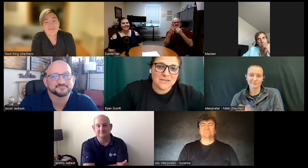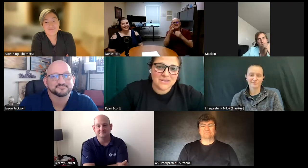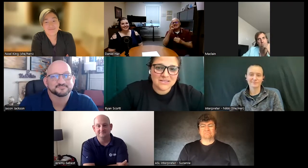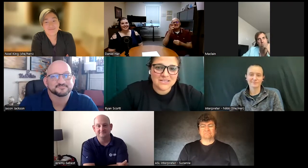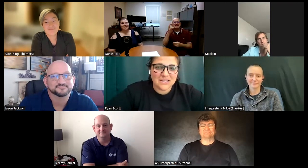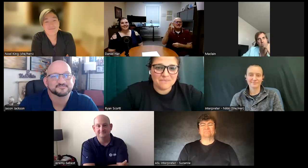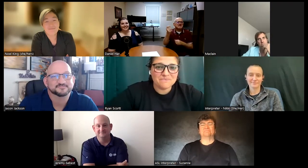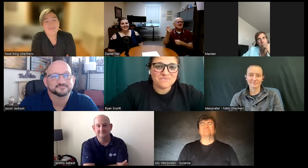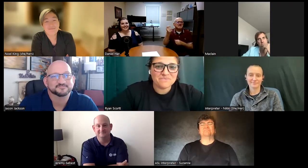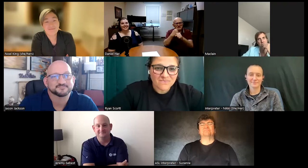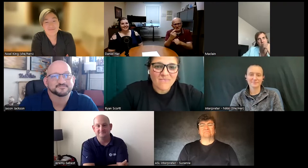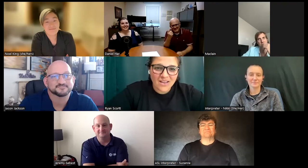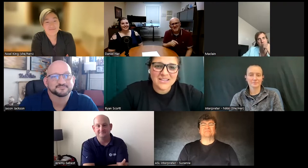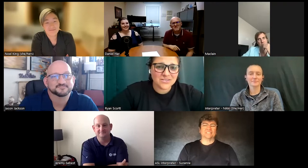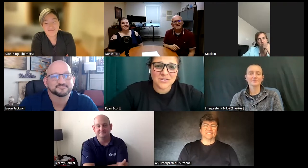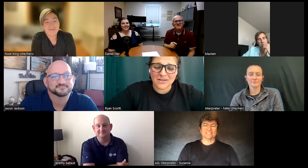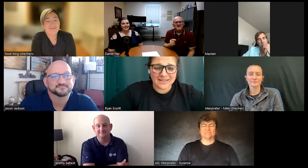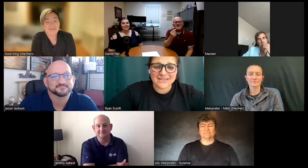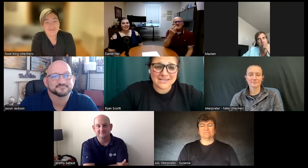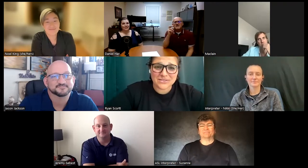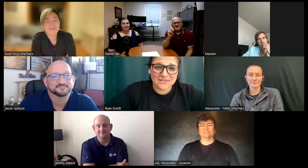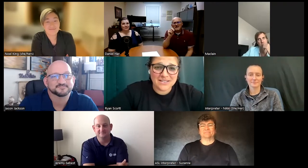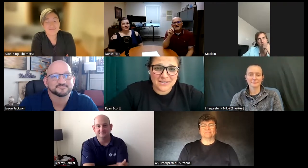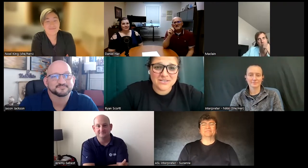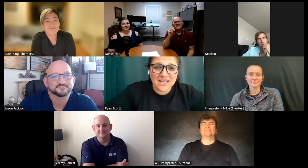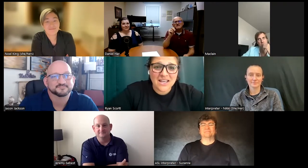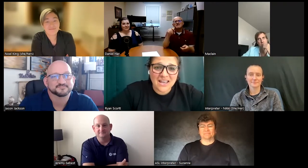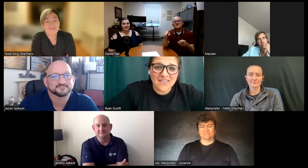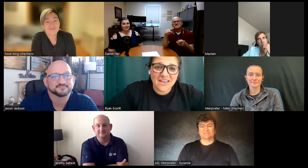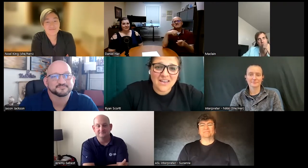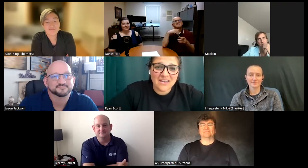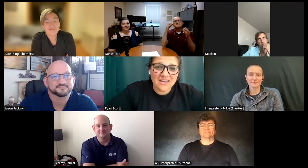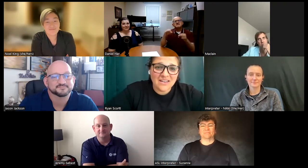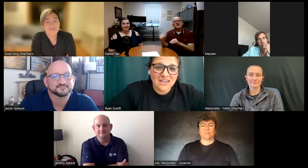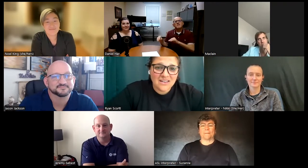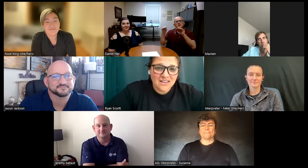Sorensen yeah so like 16 or 17 years and then